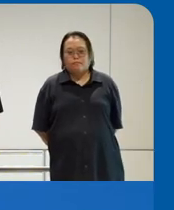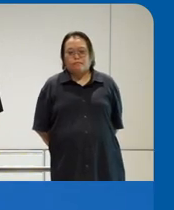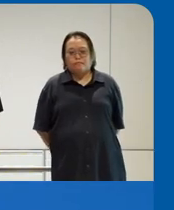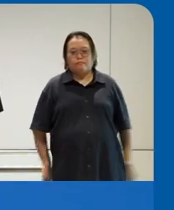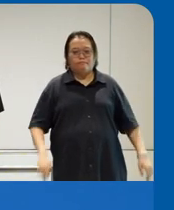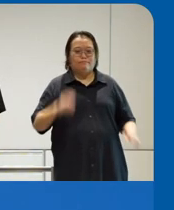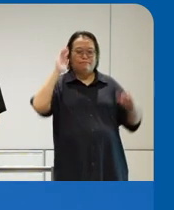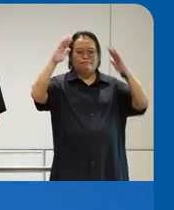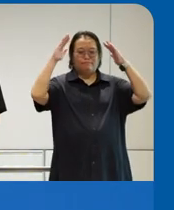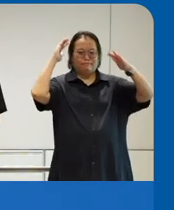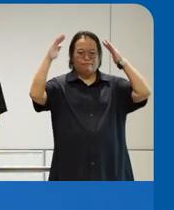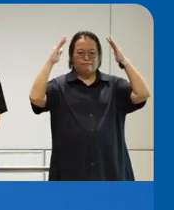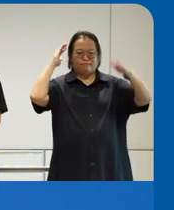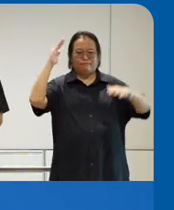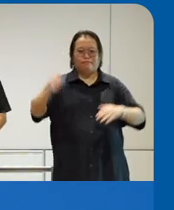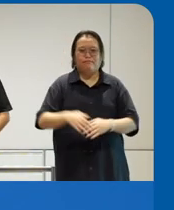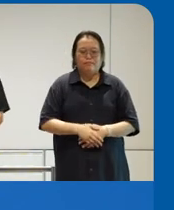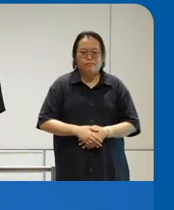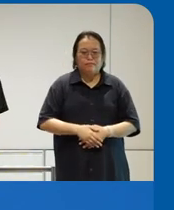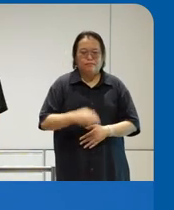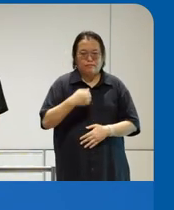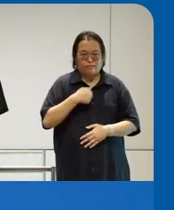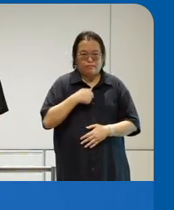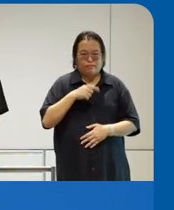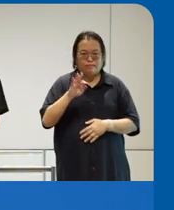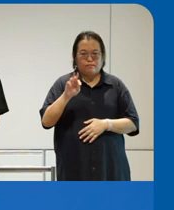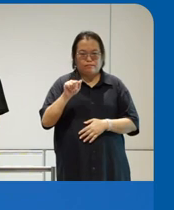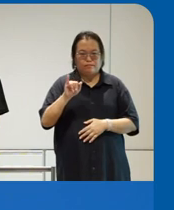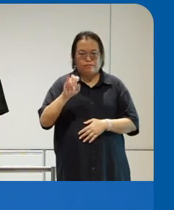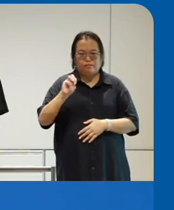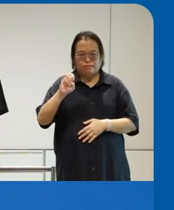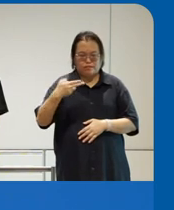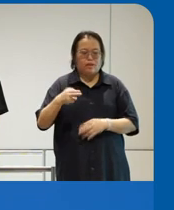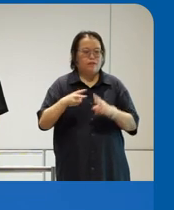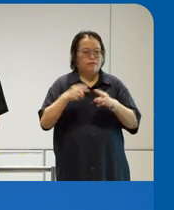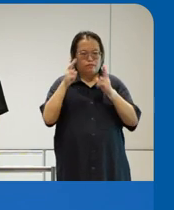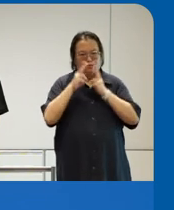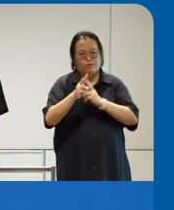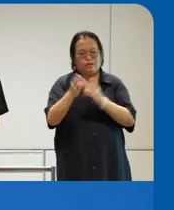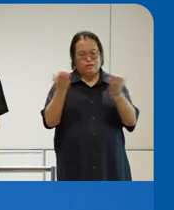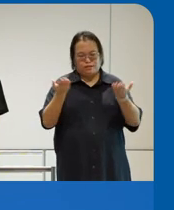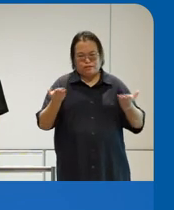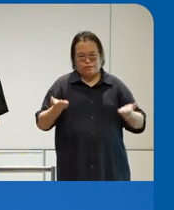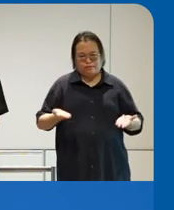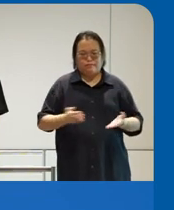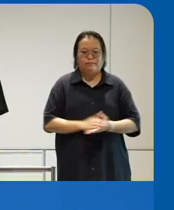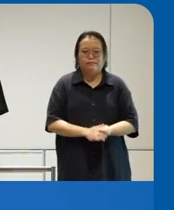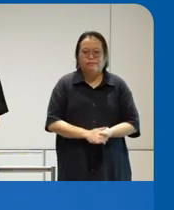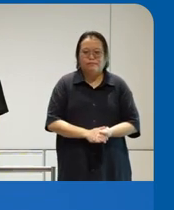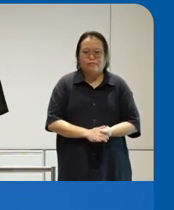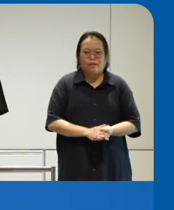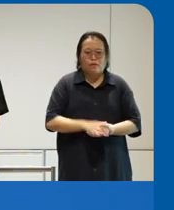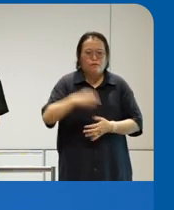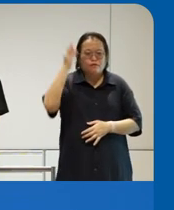everybody um I'm pratima Amar very honored to be here uh many very familiar faces and friends in